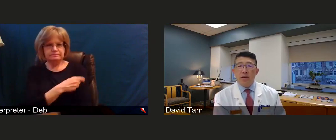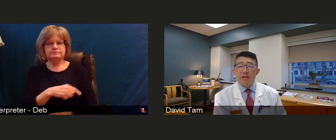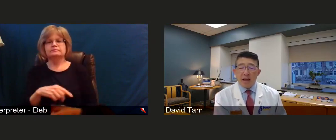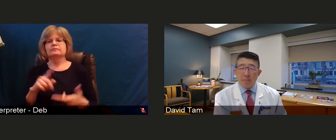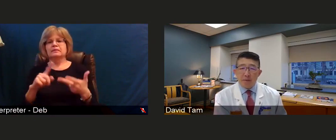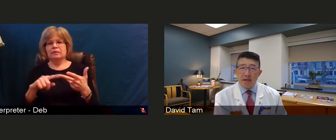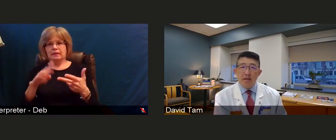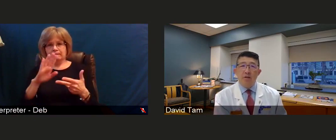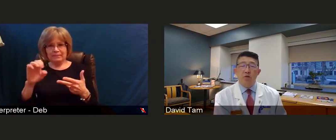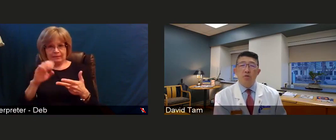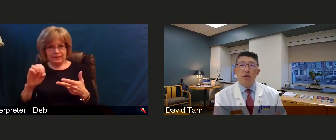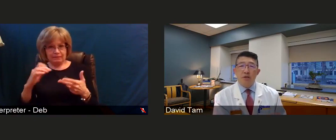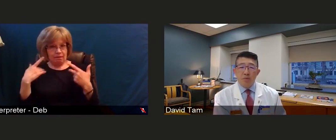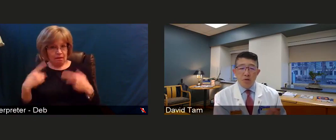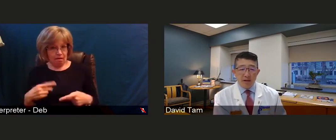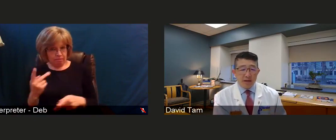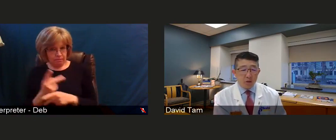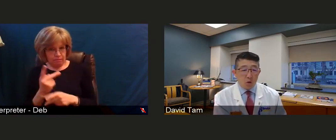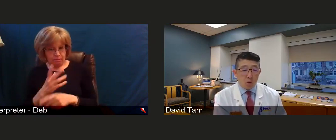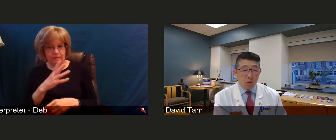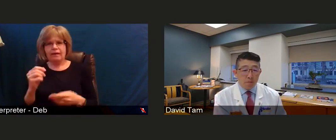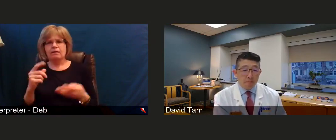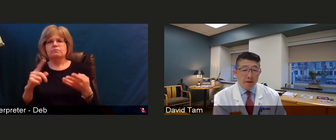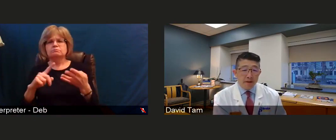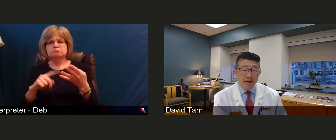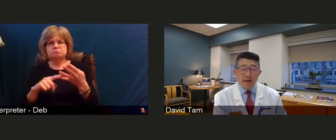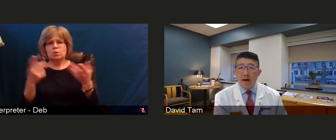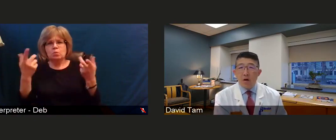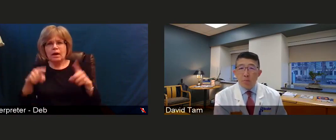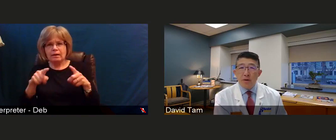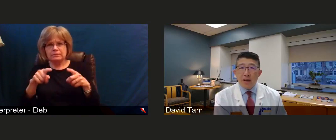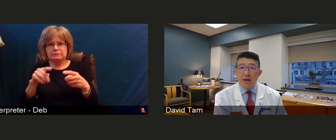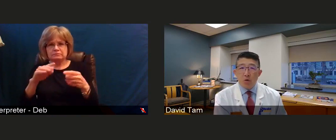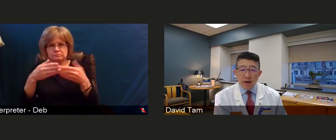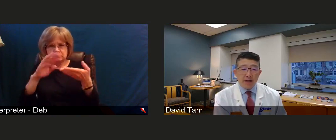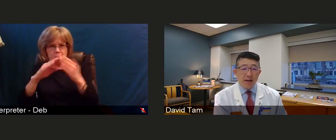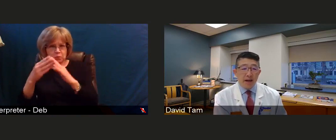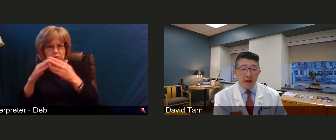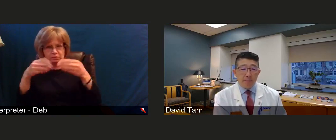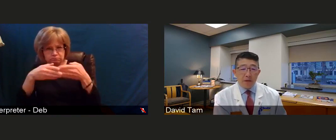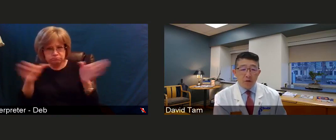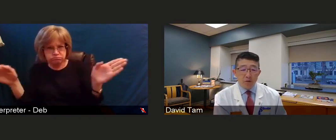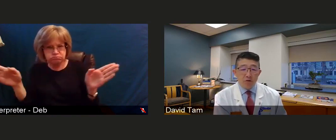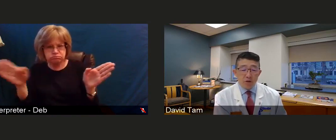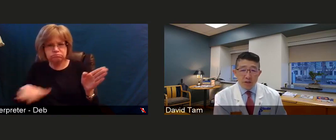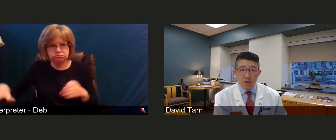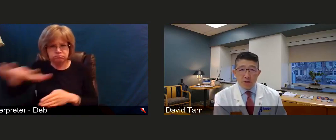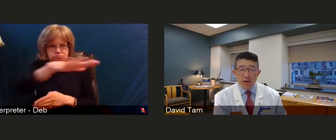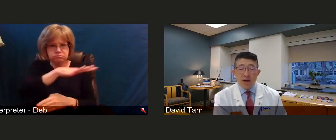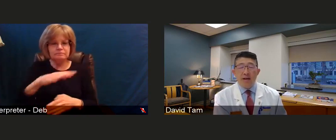what is happening to the community as a whole. You know, I hope you had a great happy New Year season.